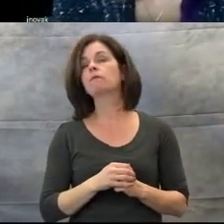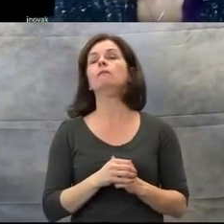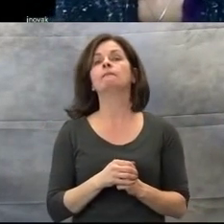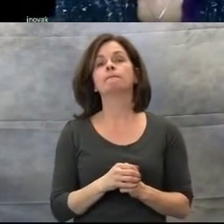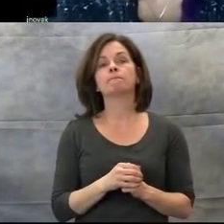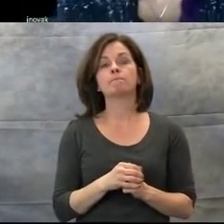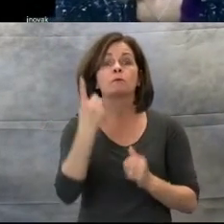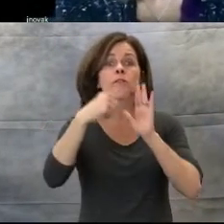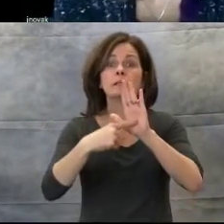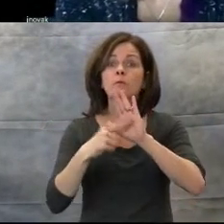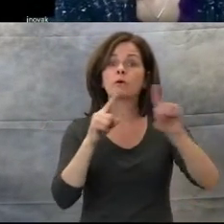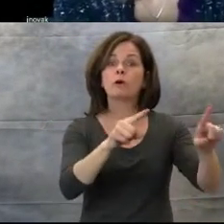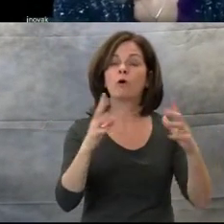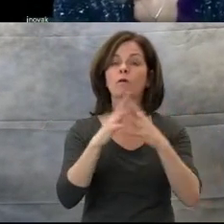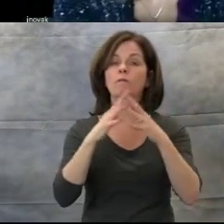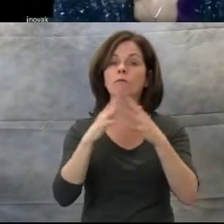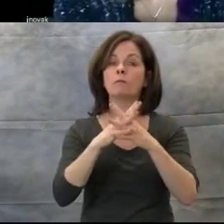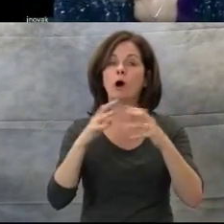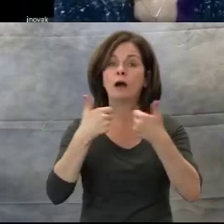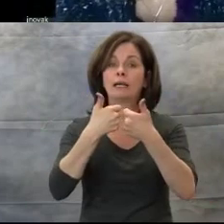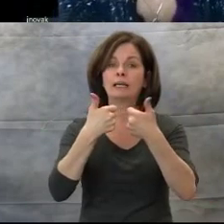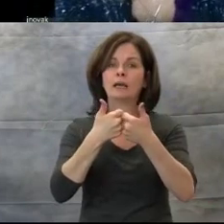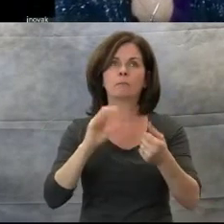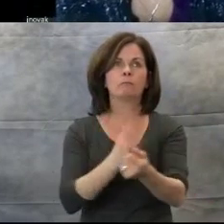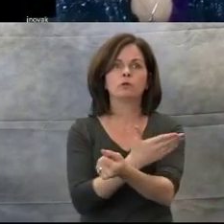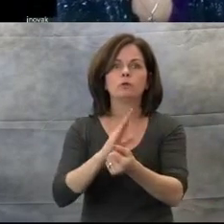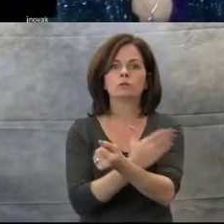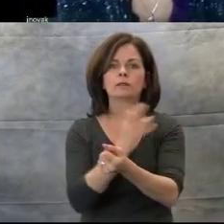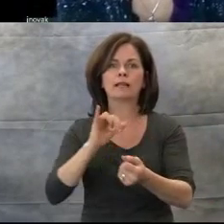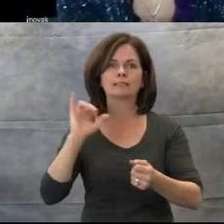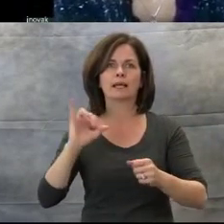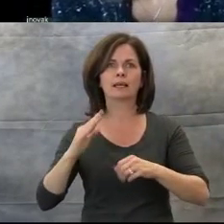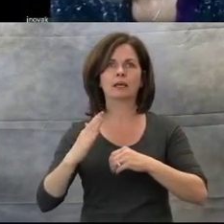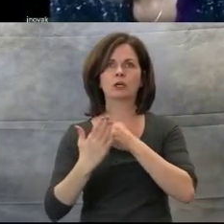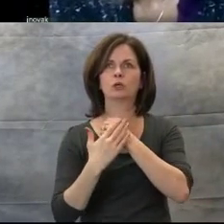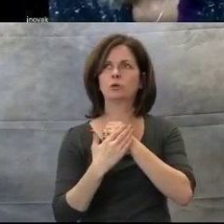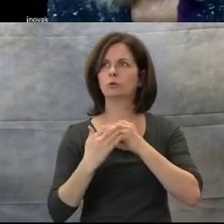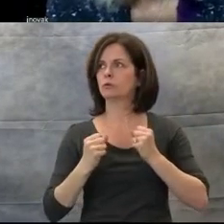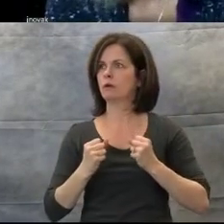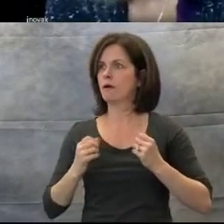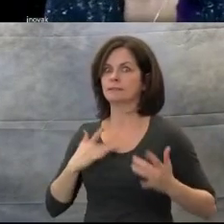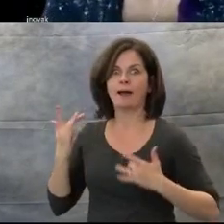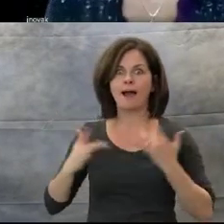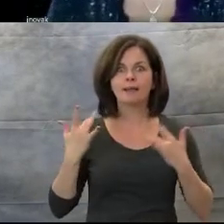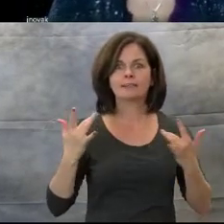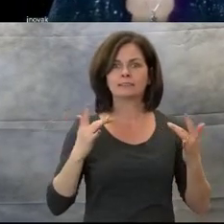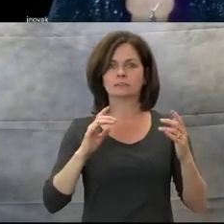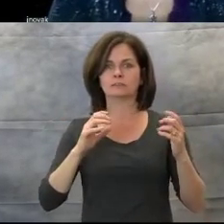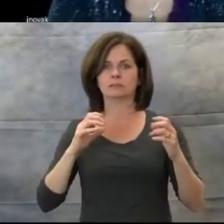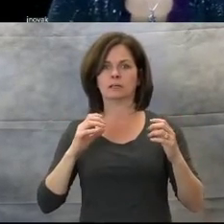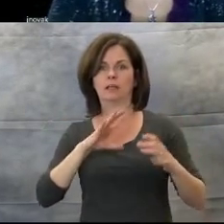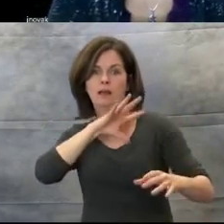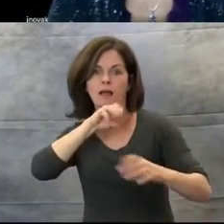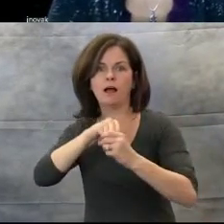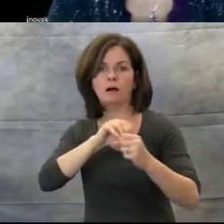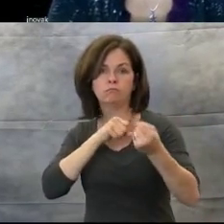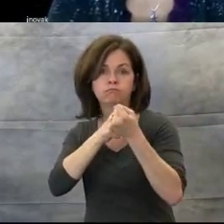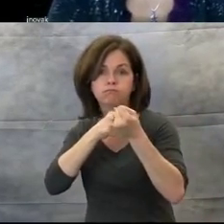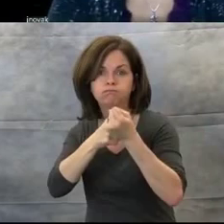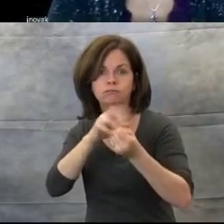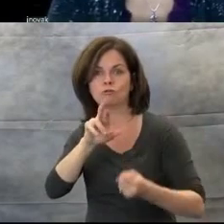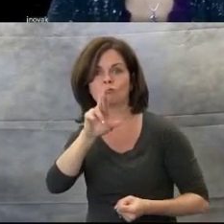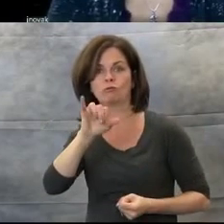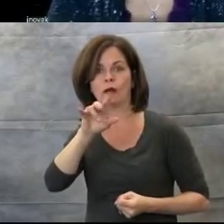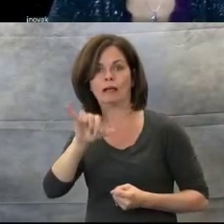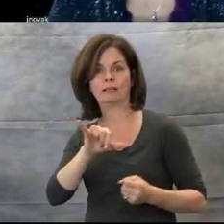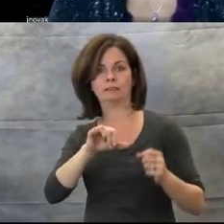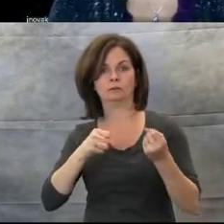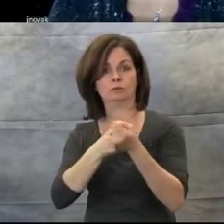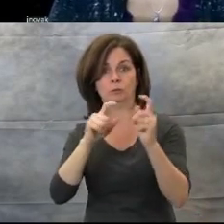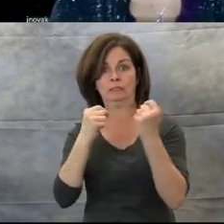to excite us and get us rallied up to support a team.